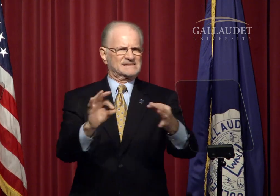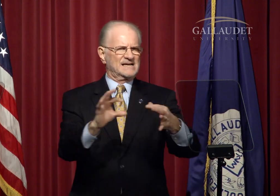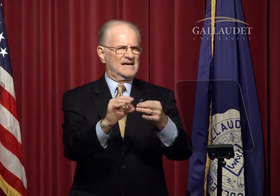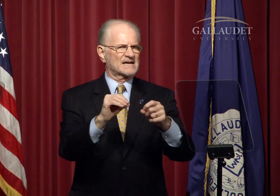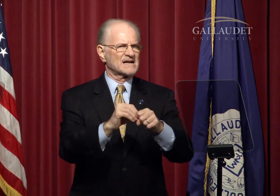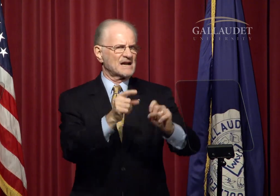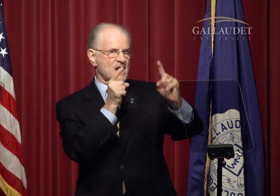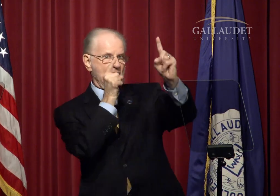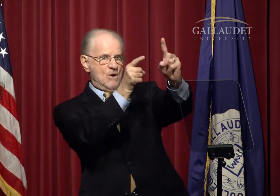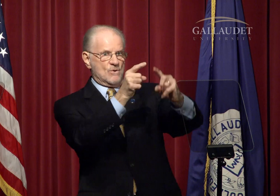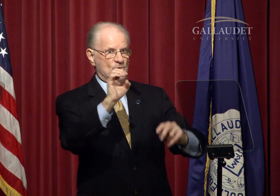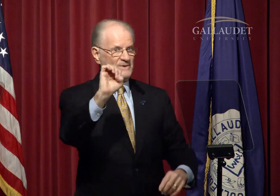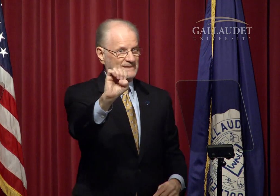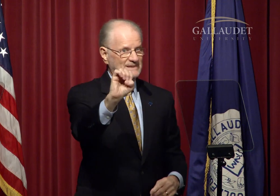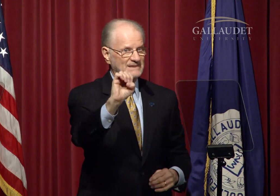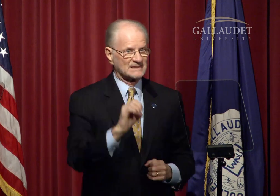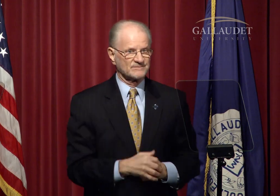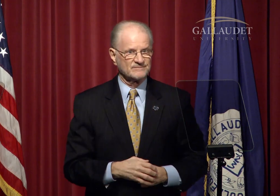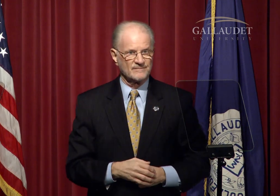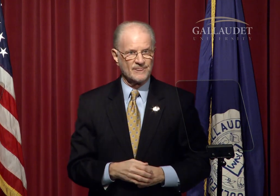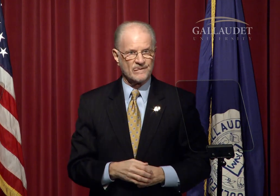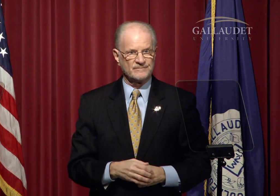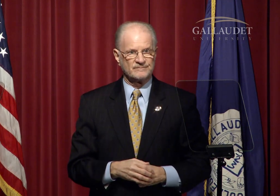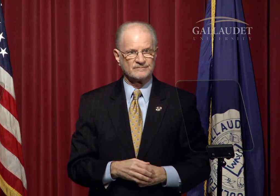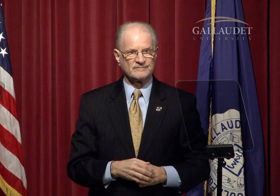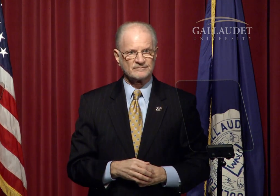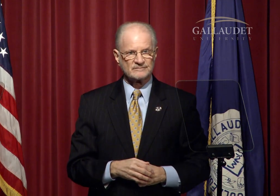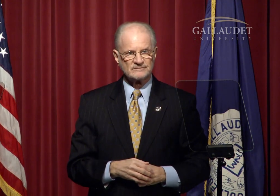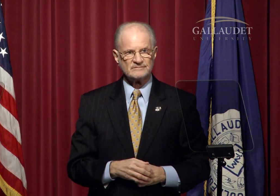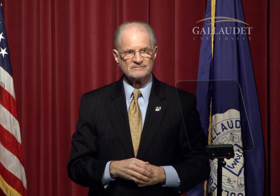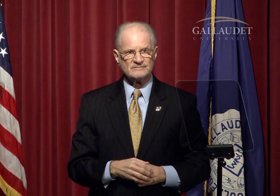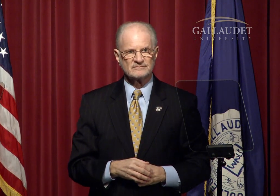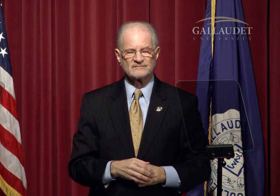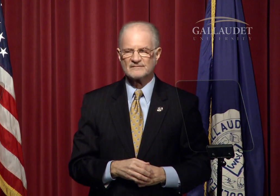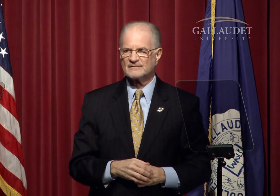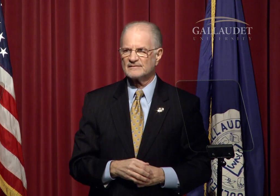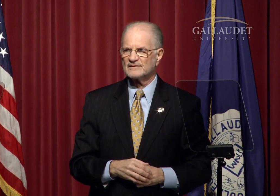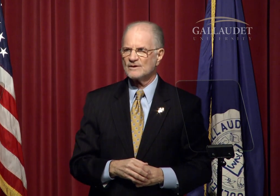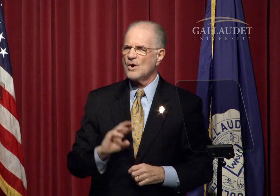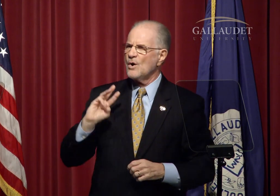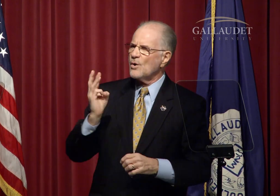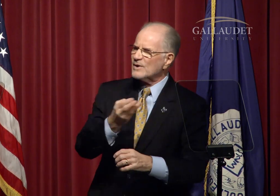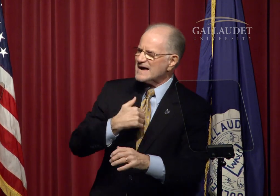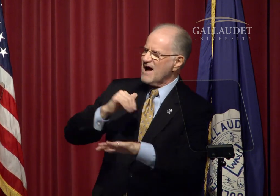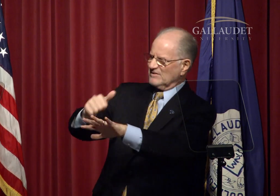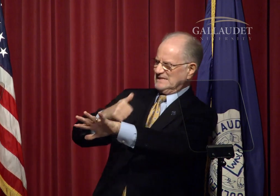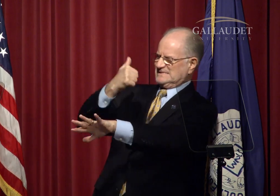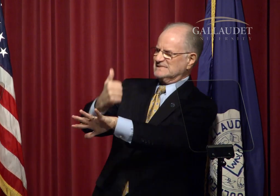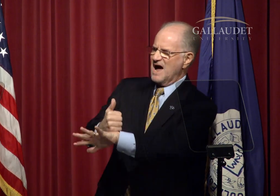and outreach as stated in Goal E.